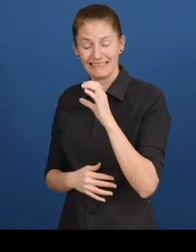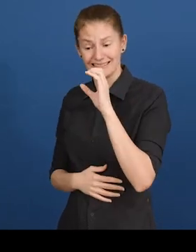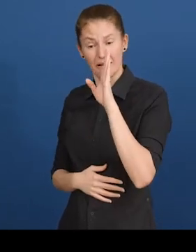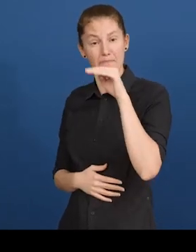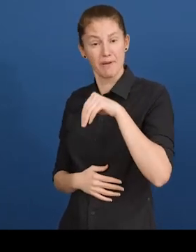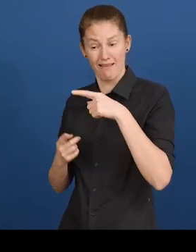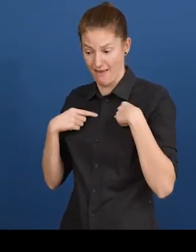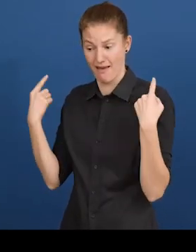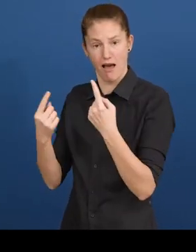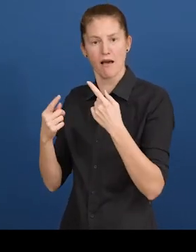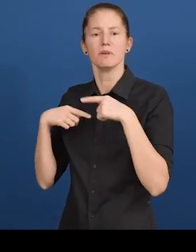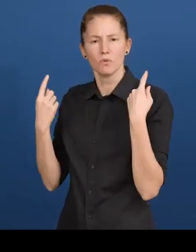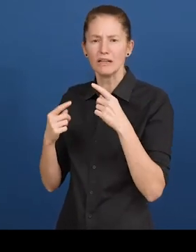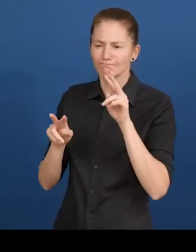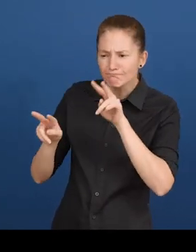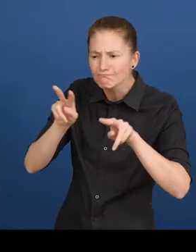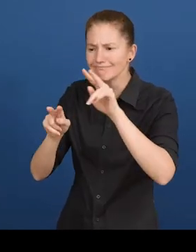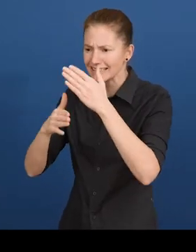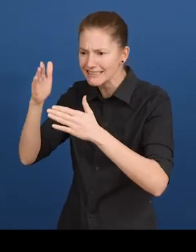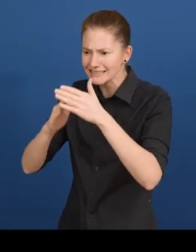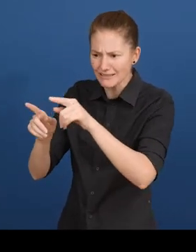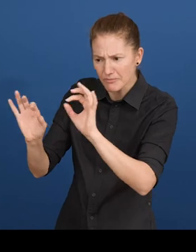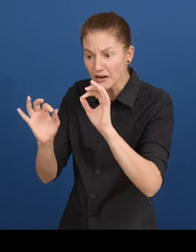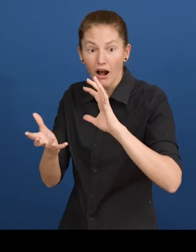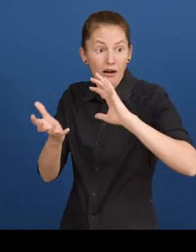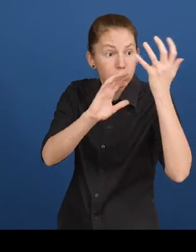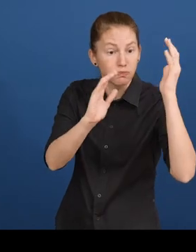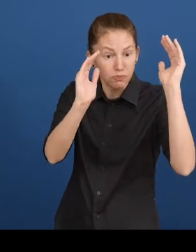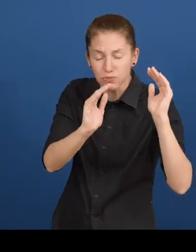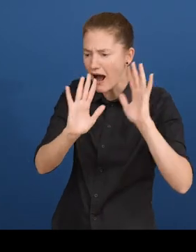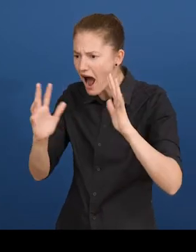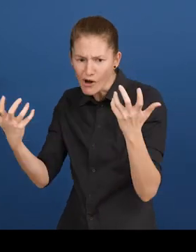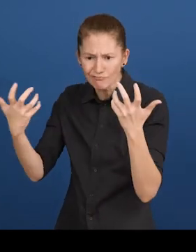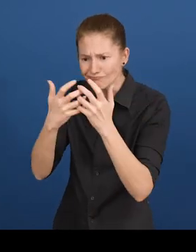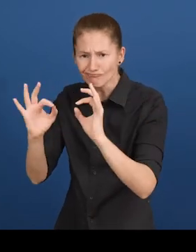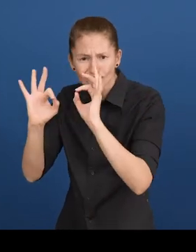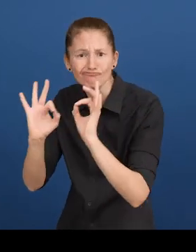disability inclusive approach to disaster reduction, so no one is left behind."